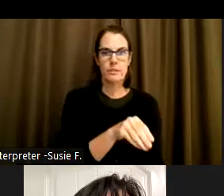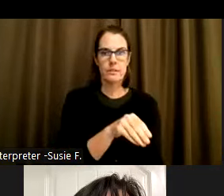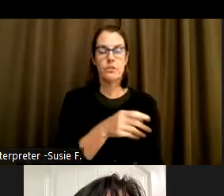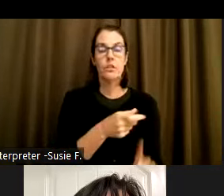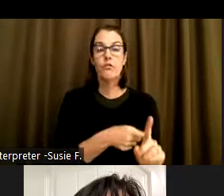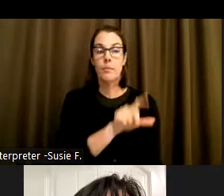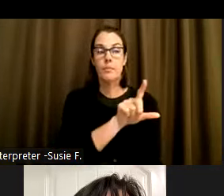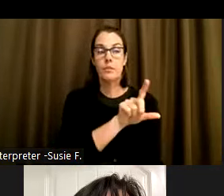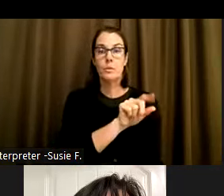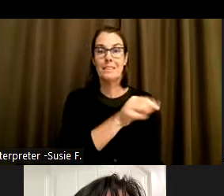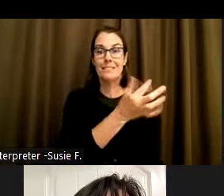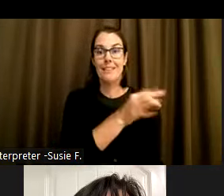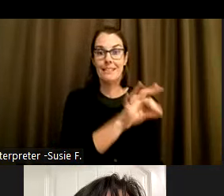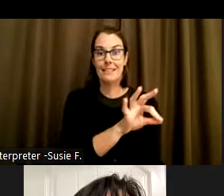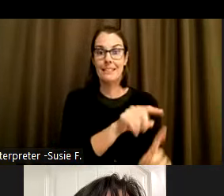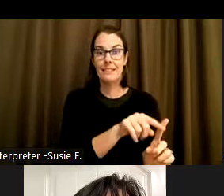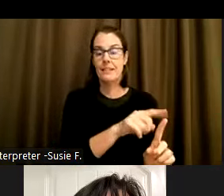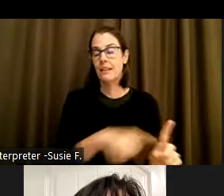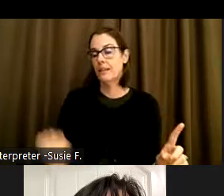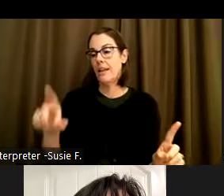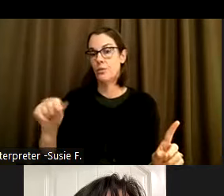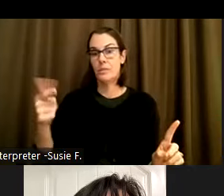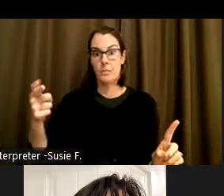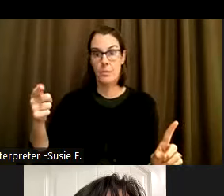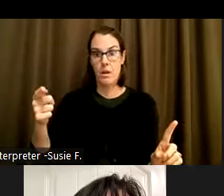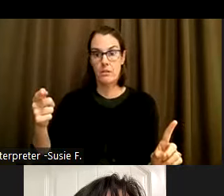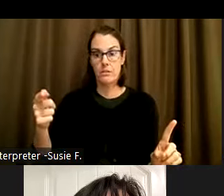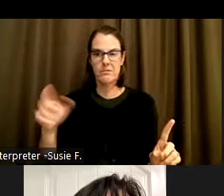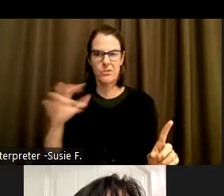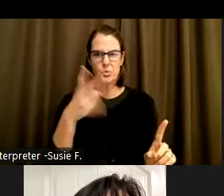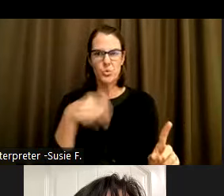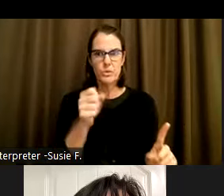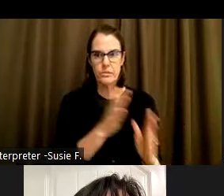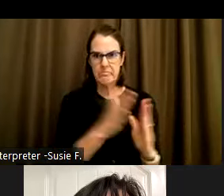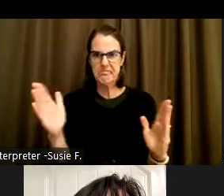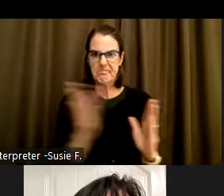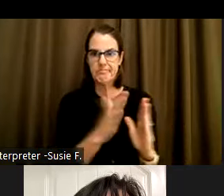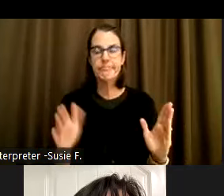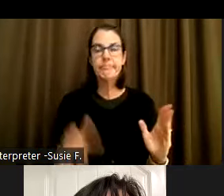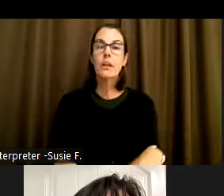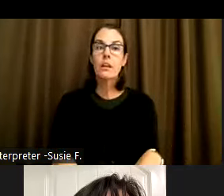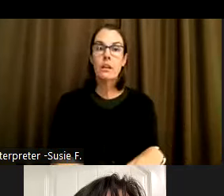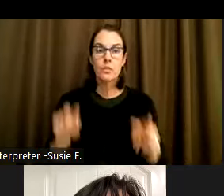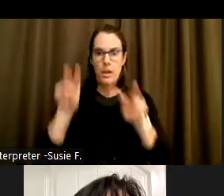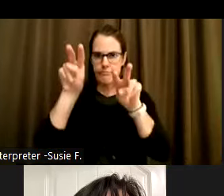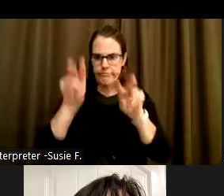2019 ACS survey and the 2021 and it's you're seen as it is, you have various percentages that